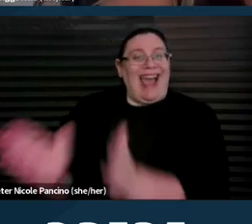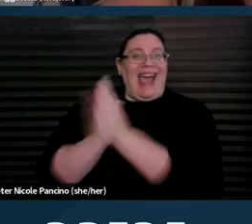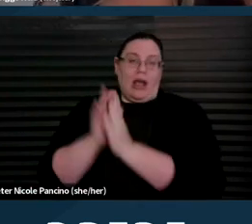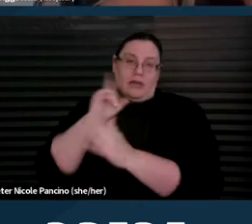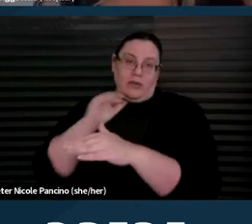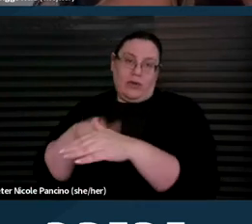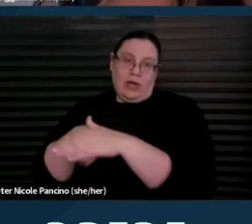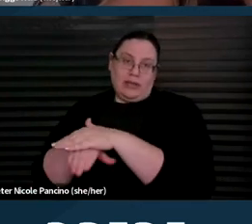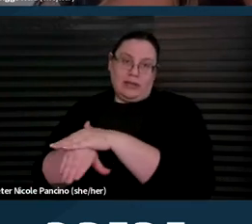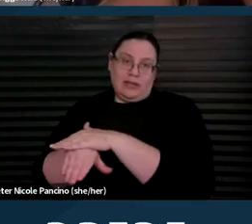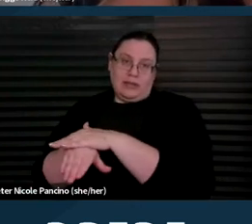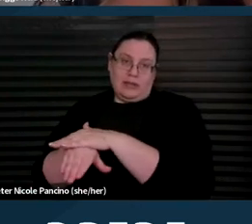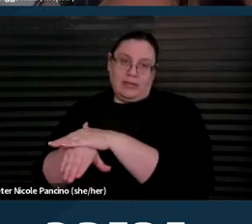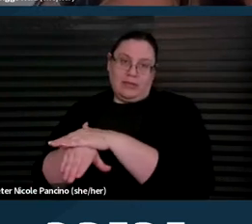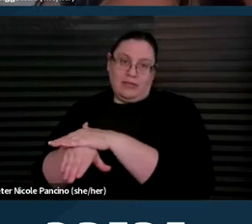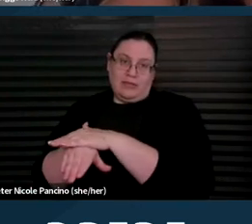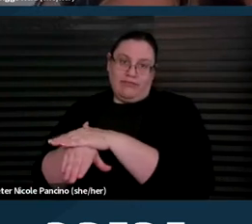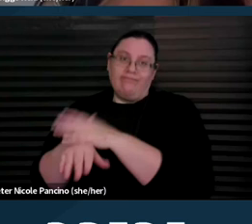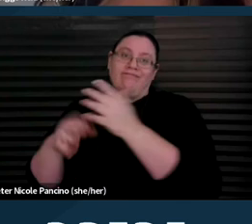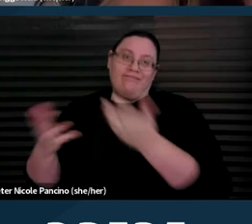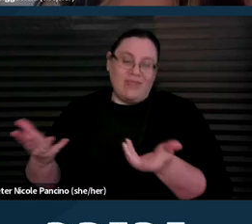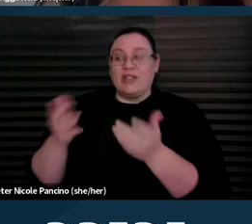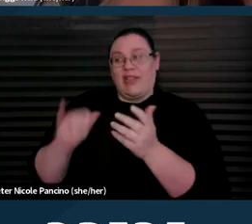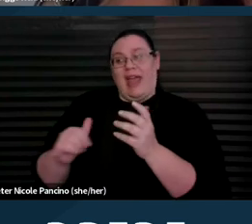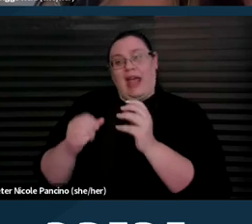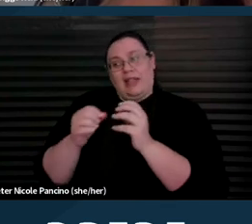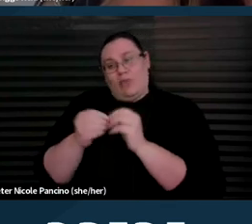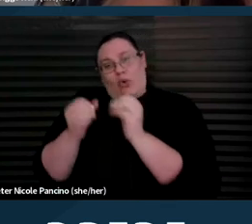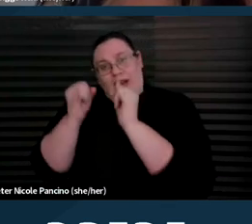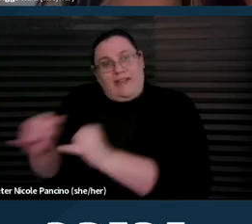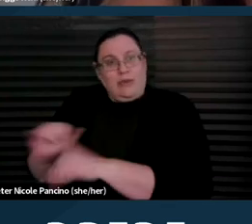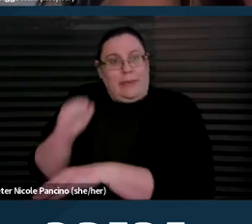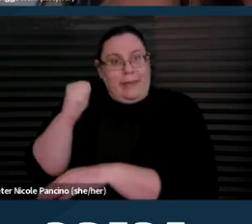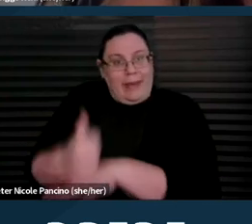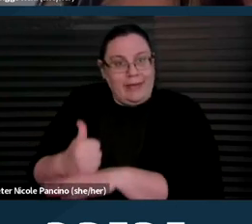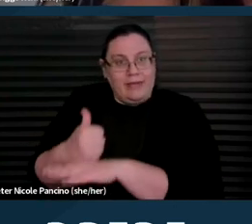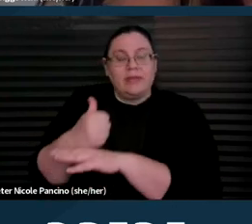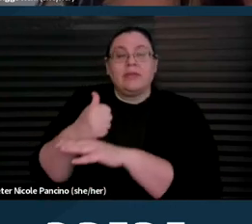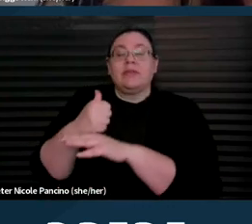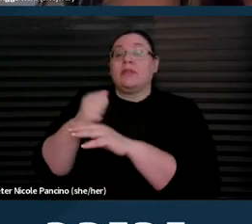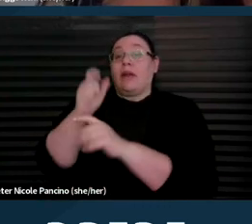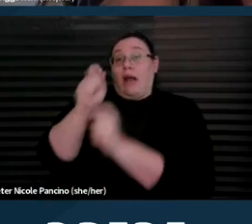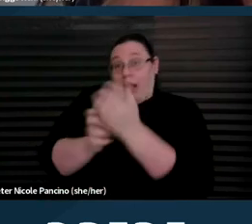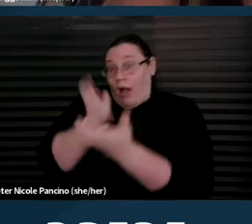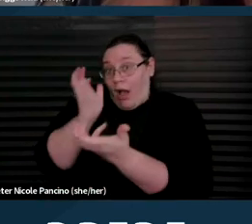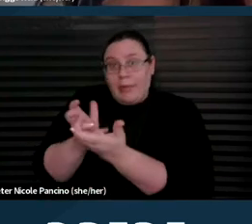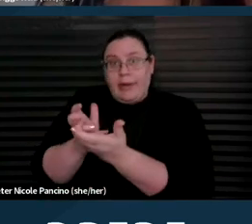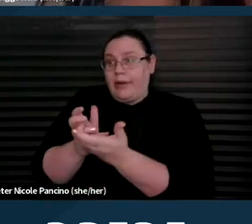Whereas a reasonable accommodation is related to the individual and those accommodations can vary by person to person,